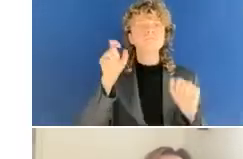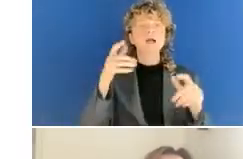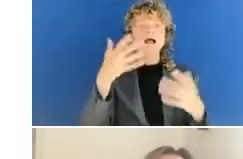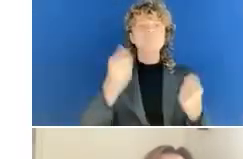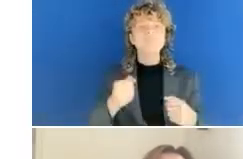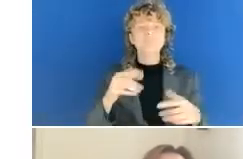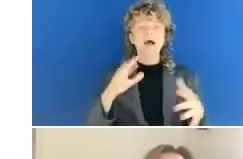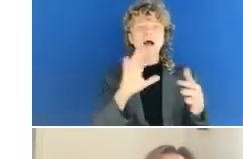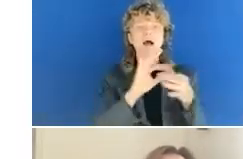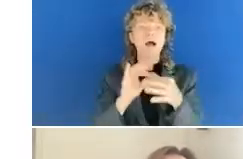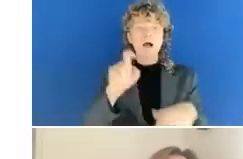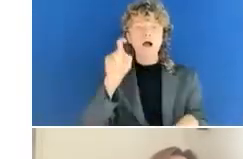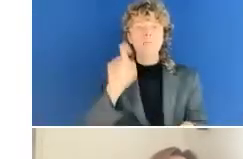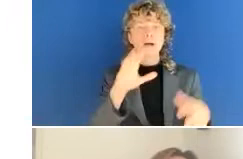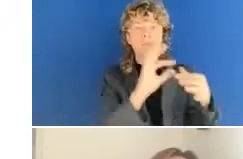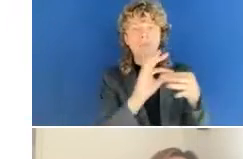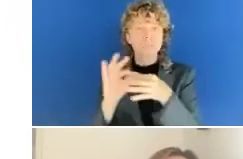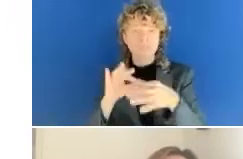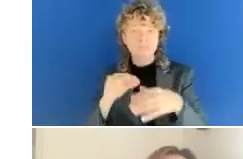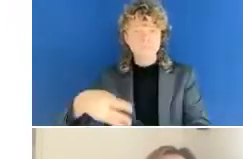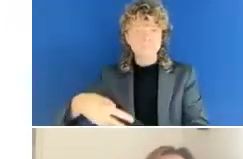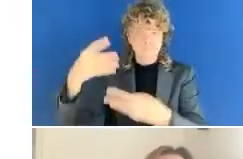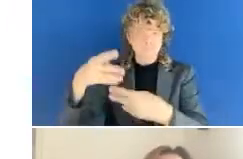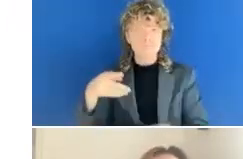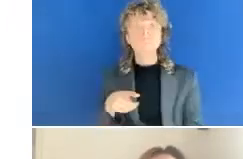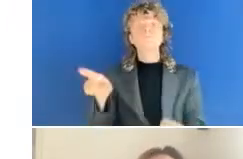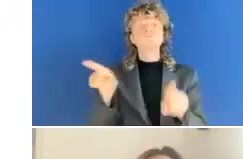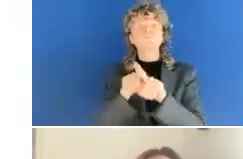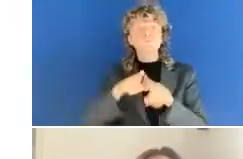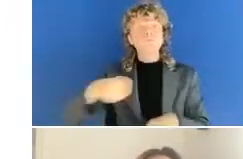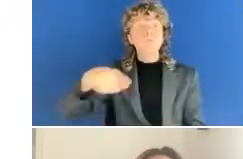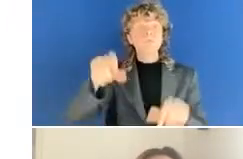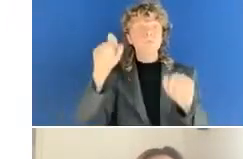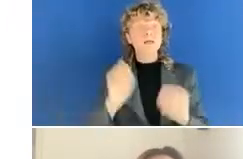(Speaking French).